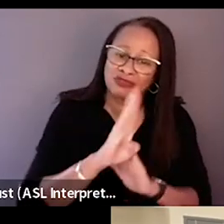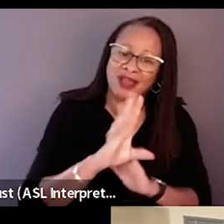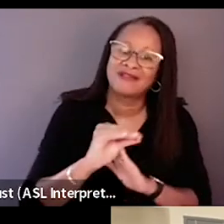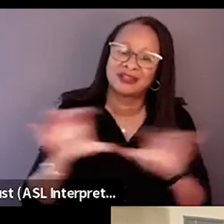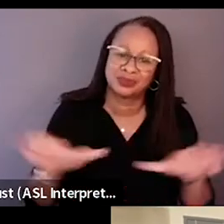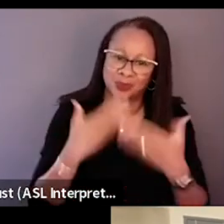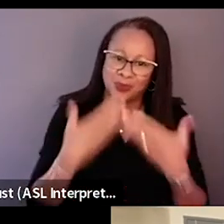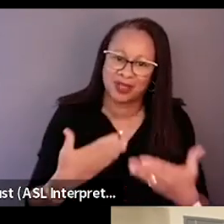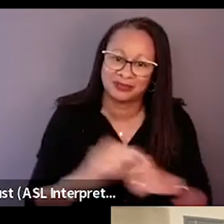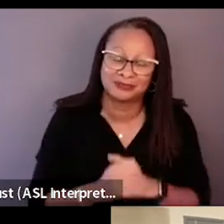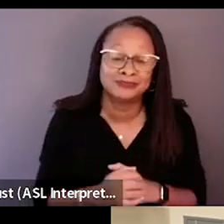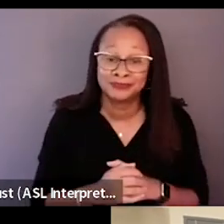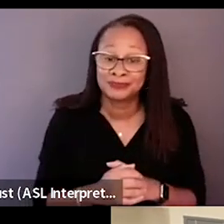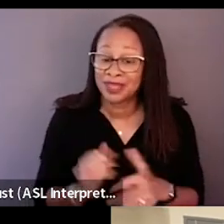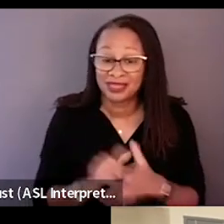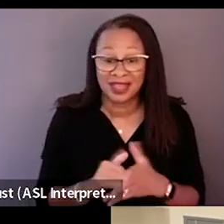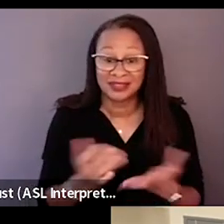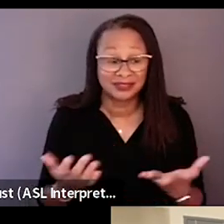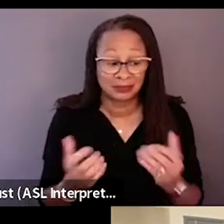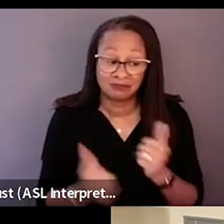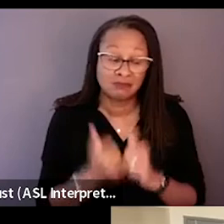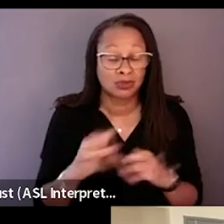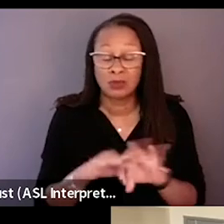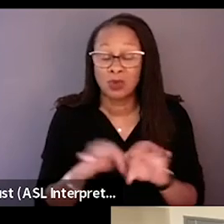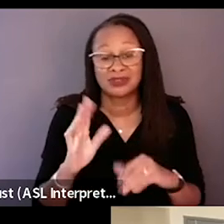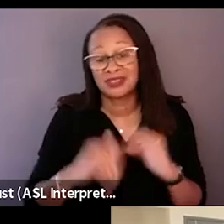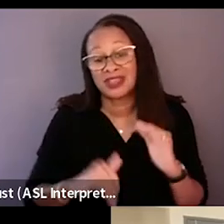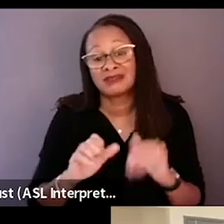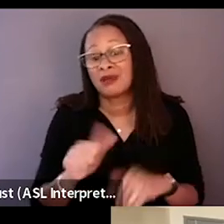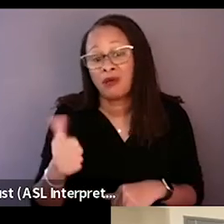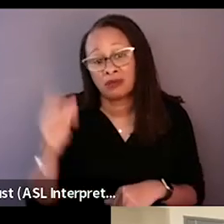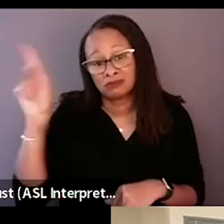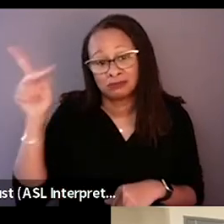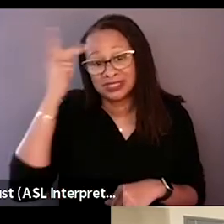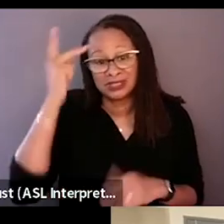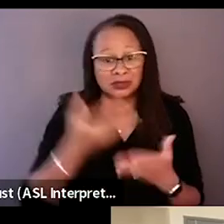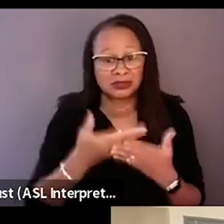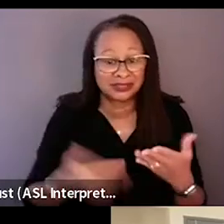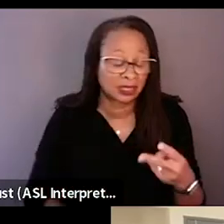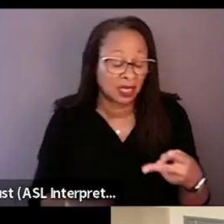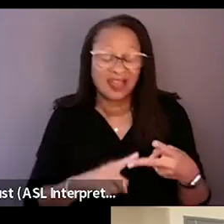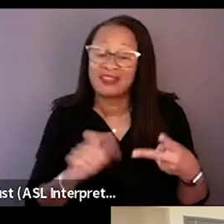That is something that cuts across all political ideologies. And I think the other thing is